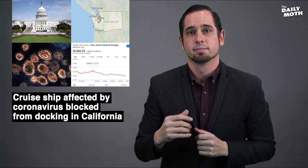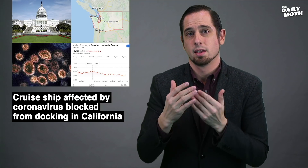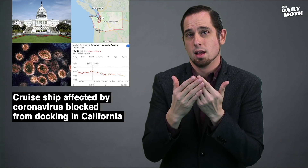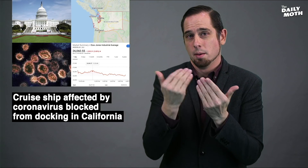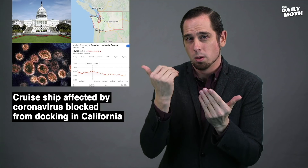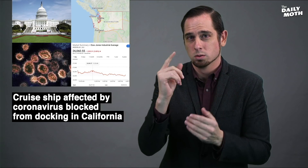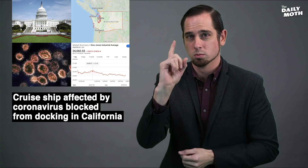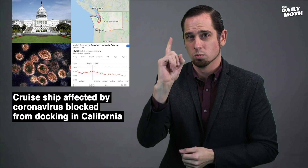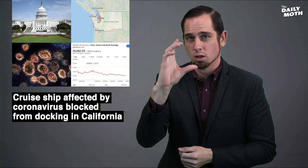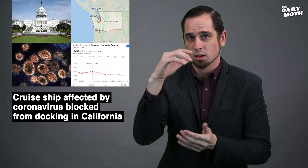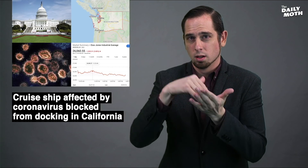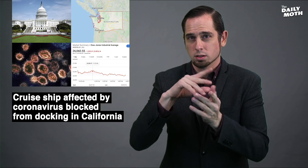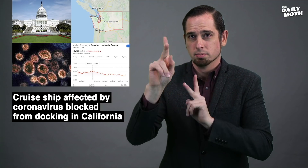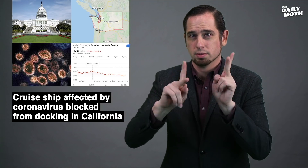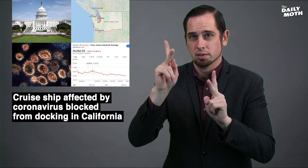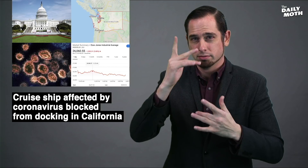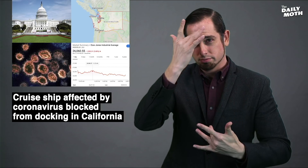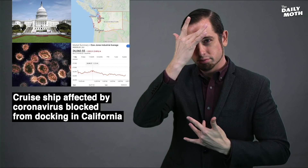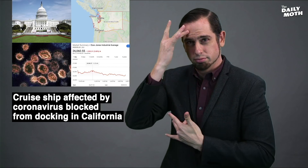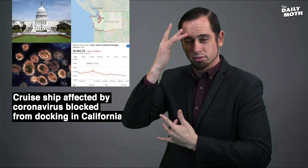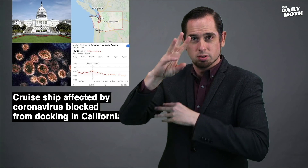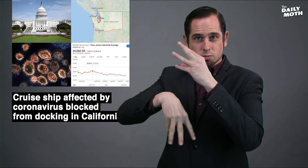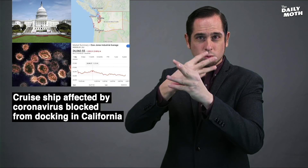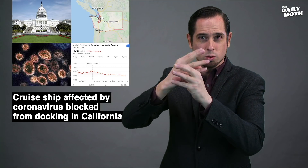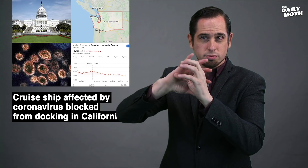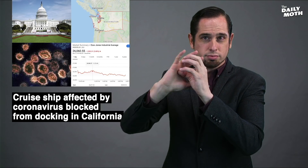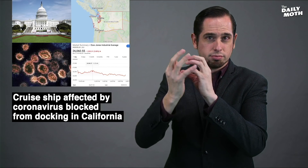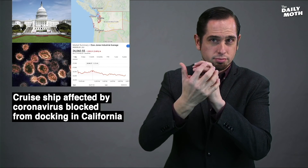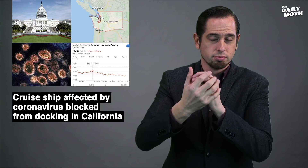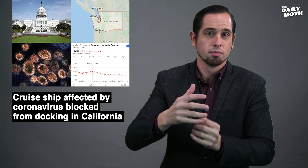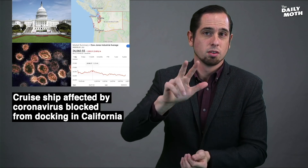Almost 100,000 people are infected worldwide with